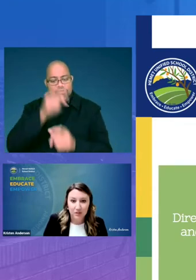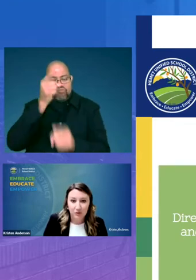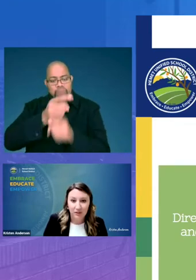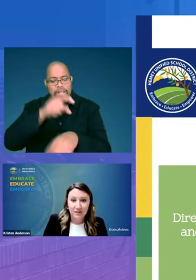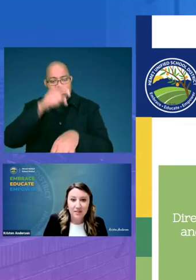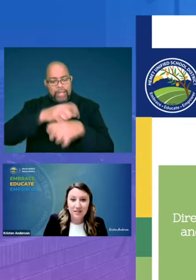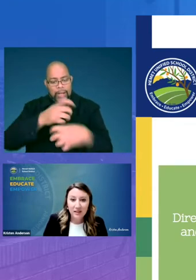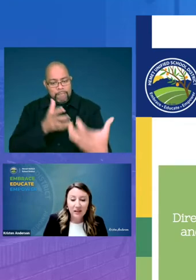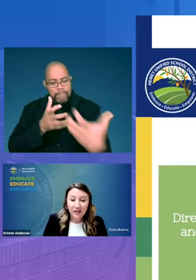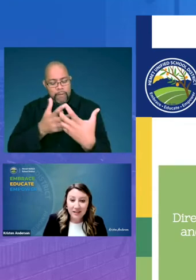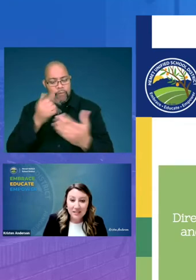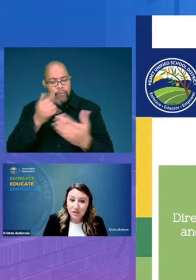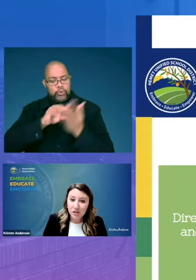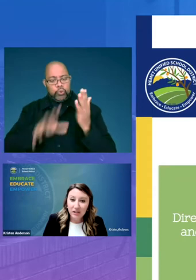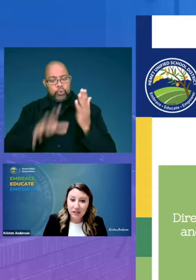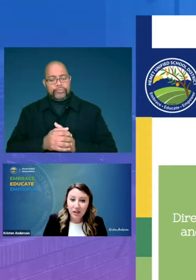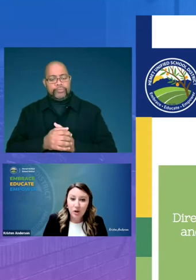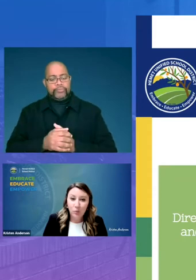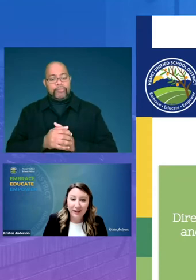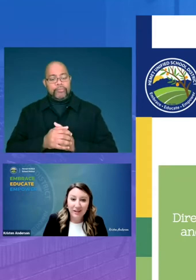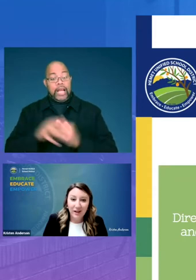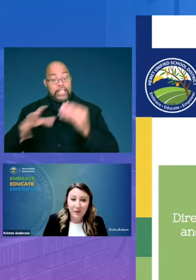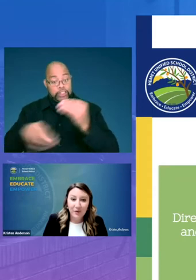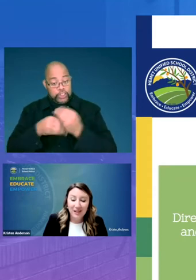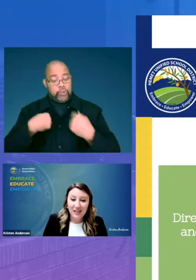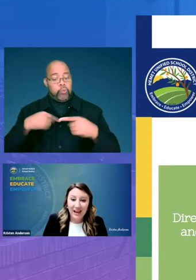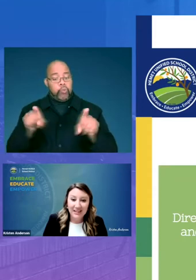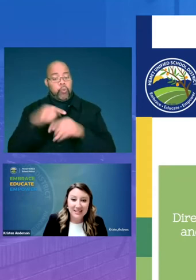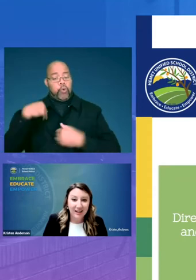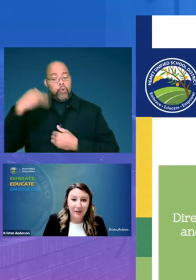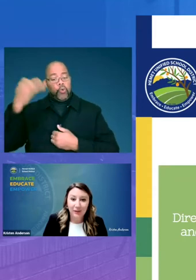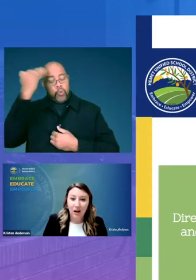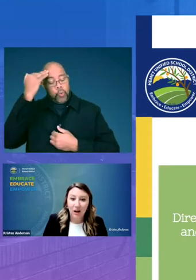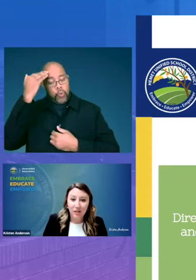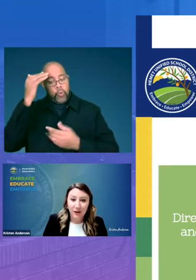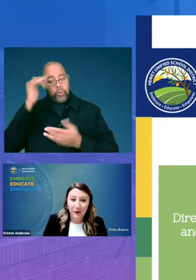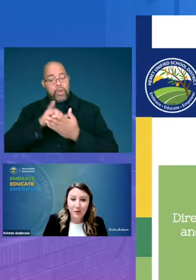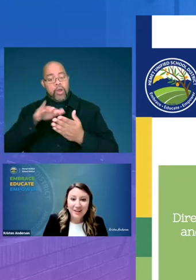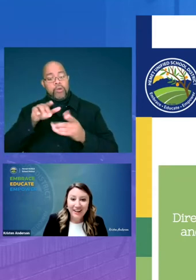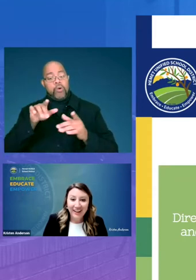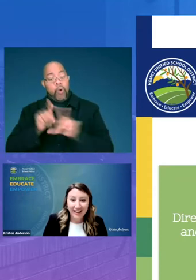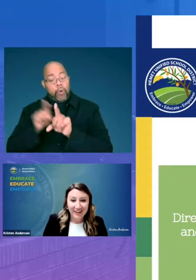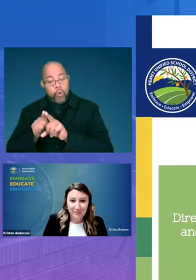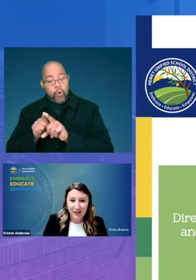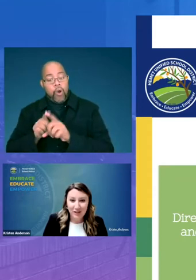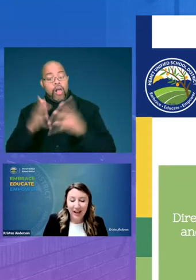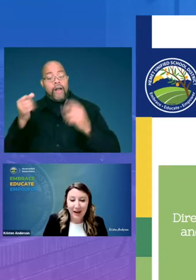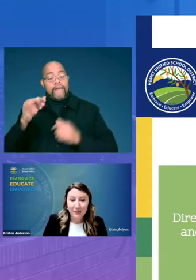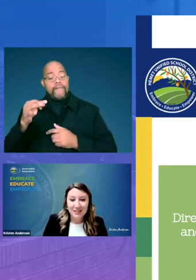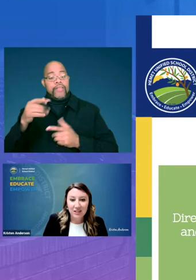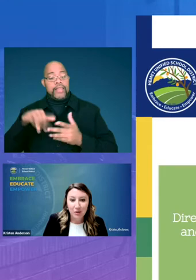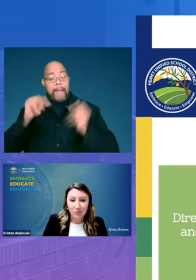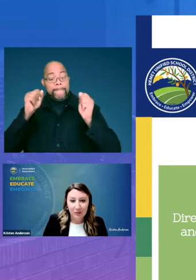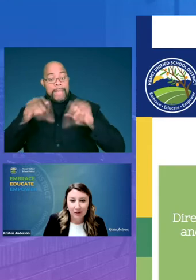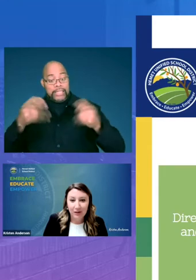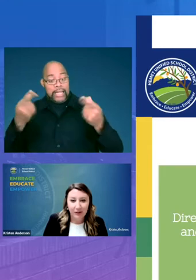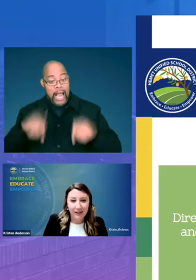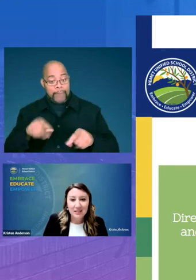students additionally we know that um although a lot of the magic happens and our primary grades in